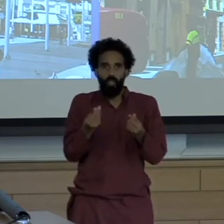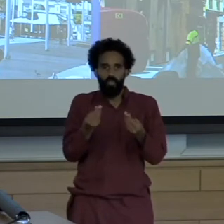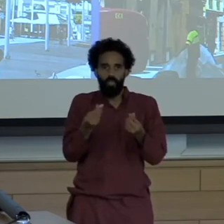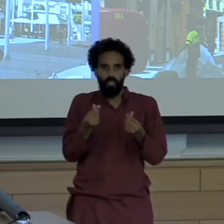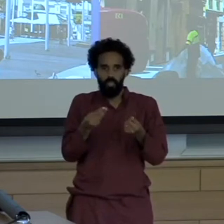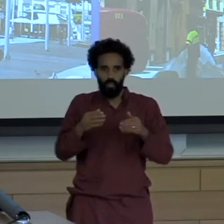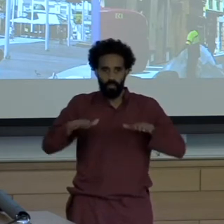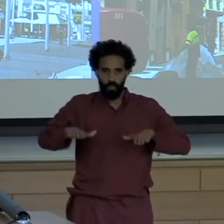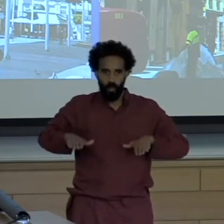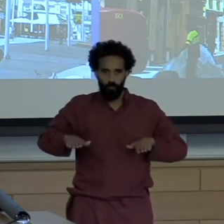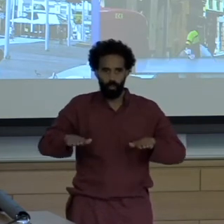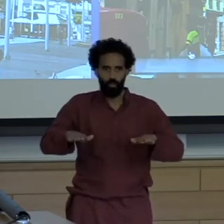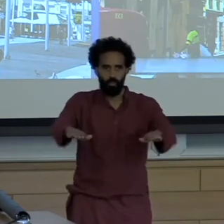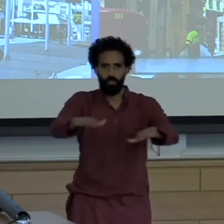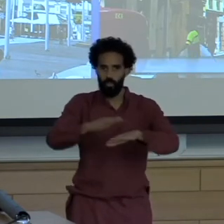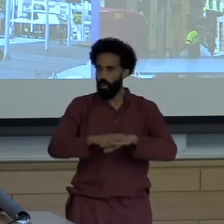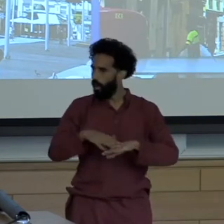Here you see that process in action